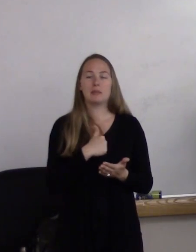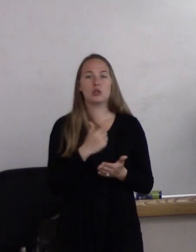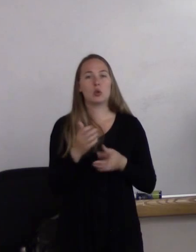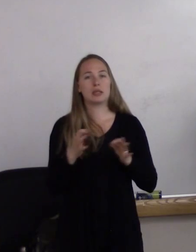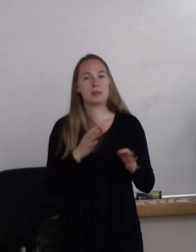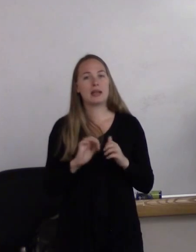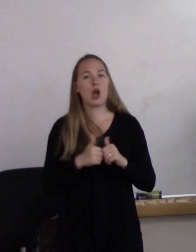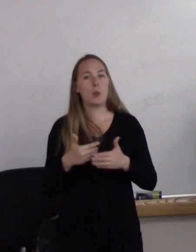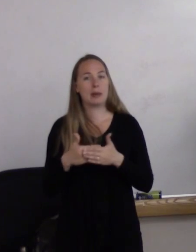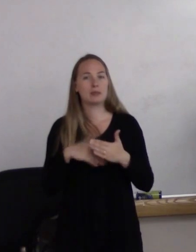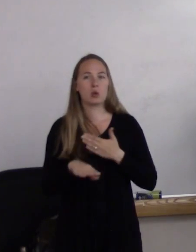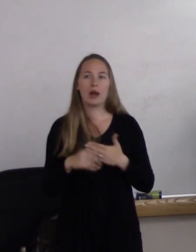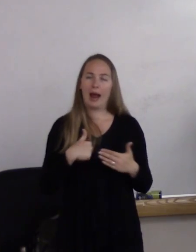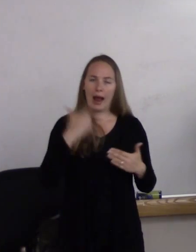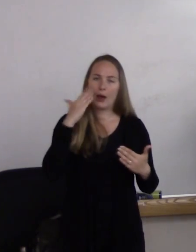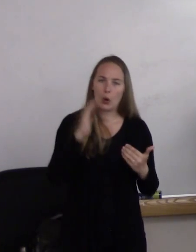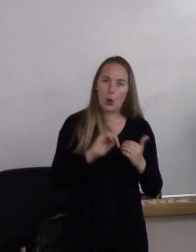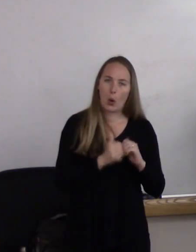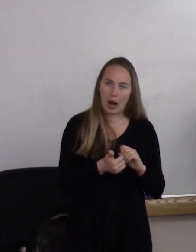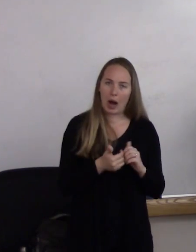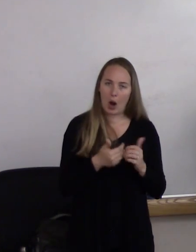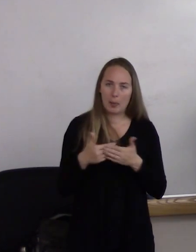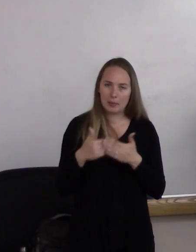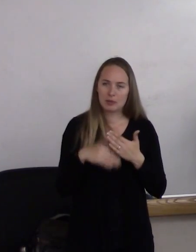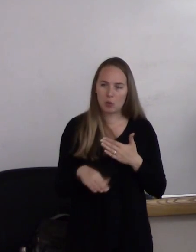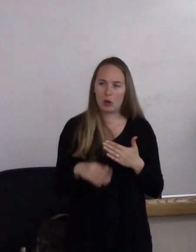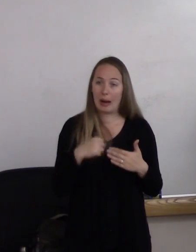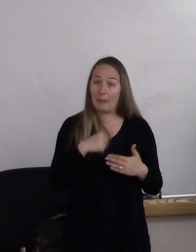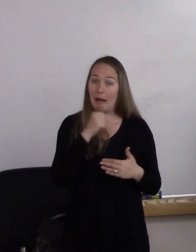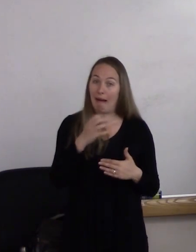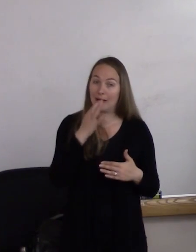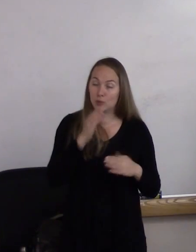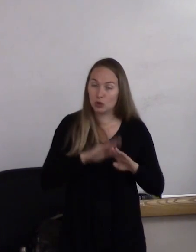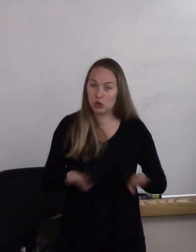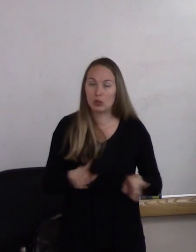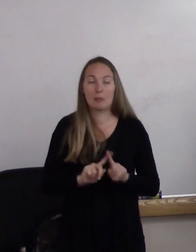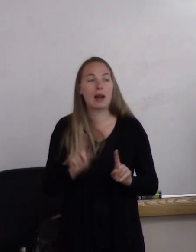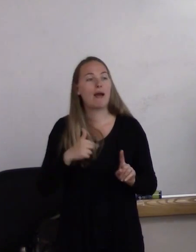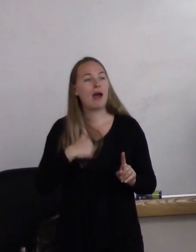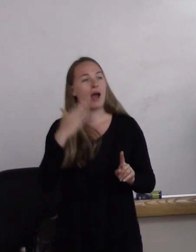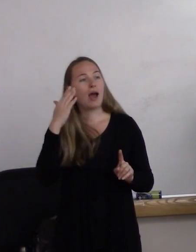even though I'm not an expert in children. And I imagine many of you also know how babies are born